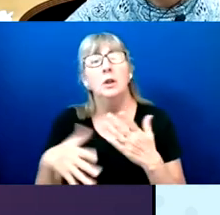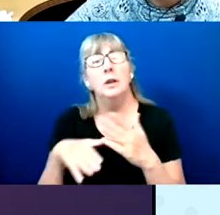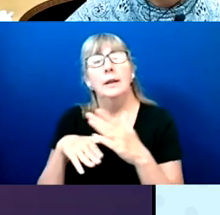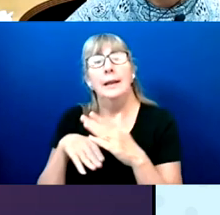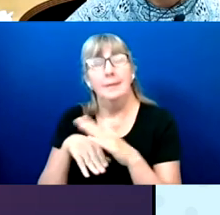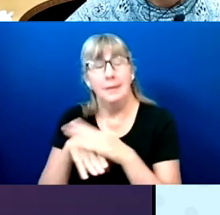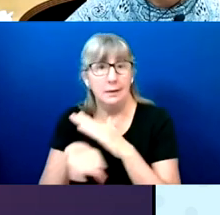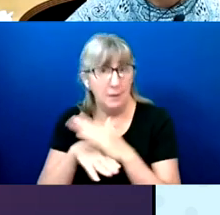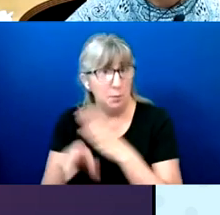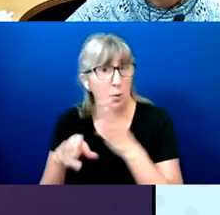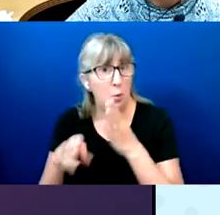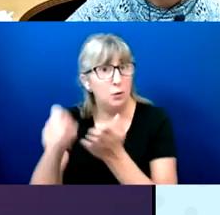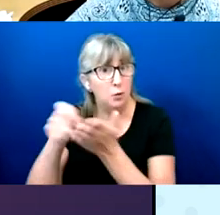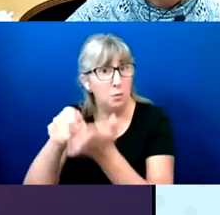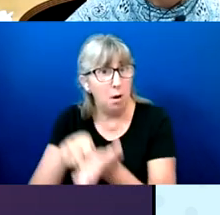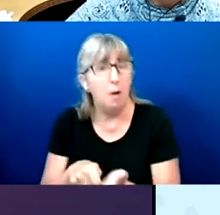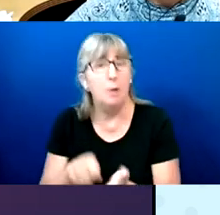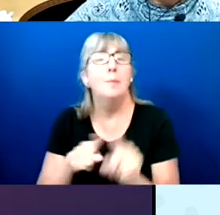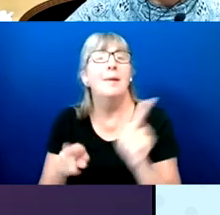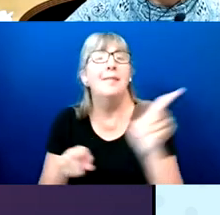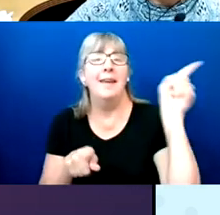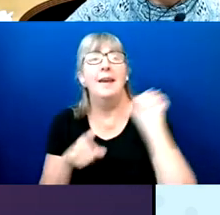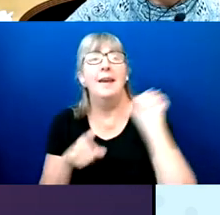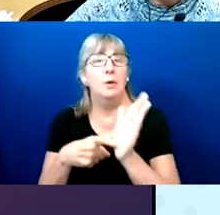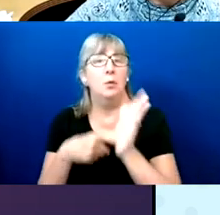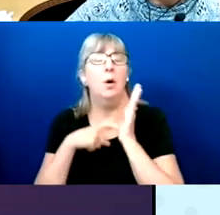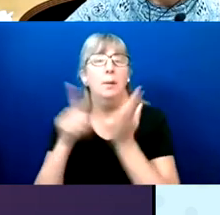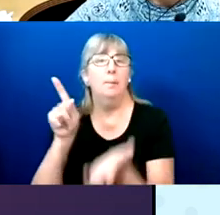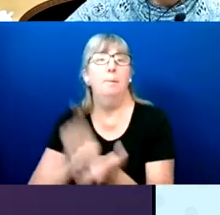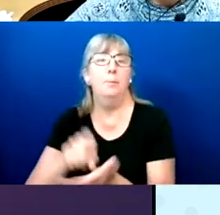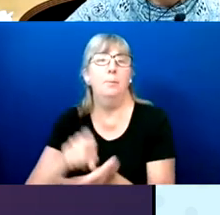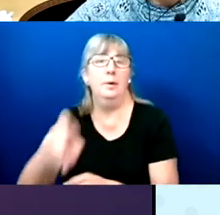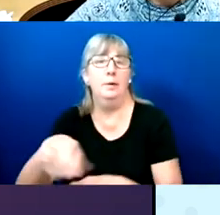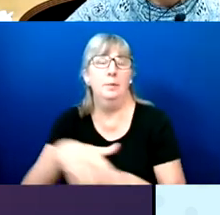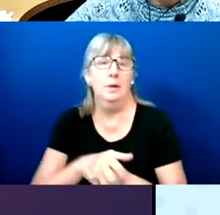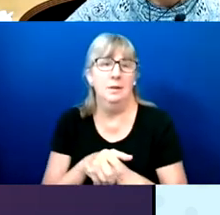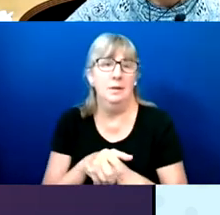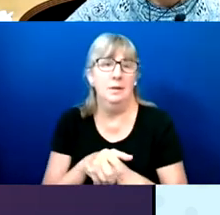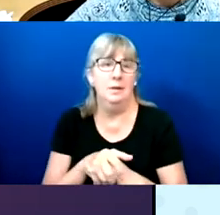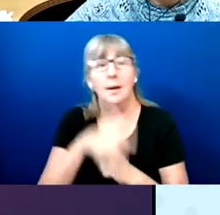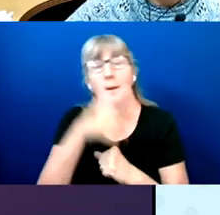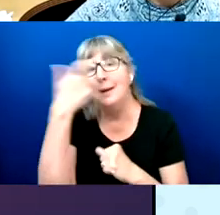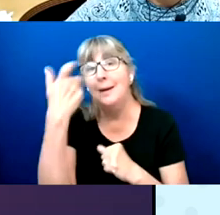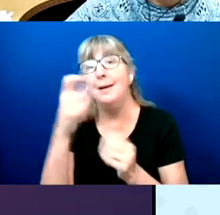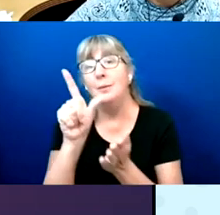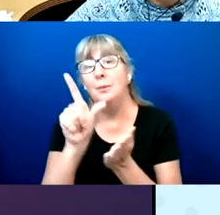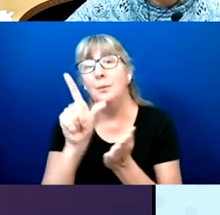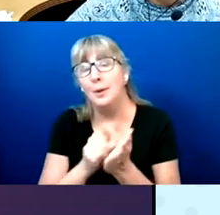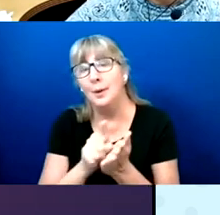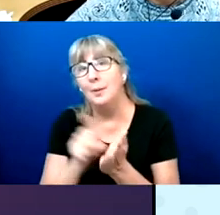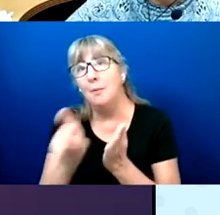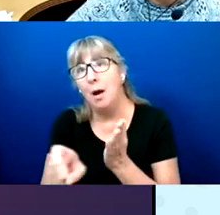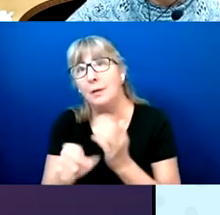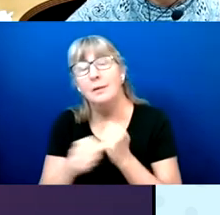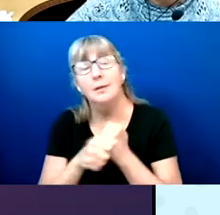And that fact is preventing a lot of blind voters, actually, from using these systems.